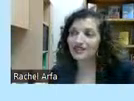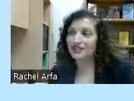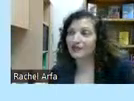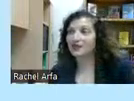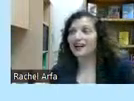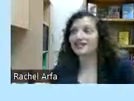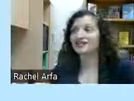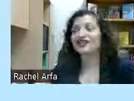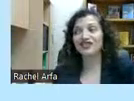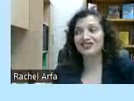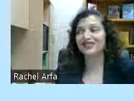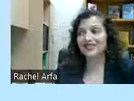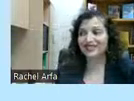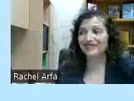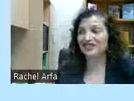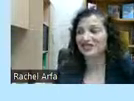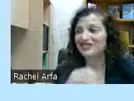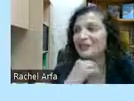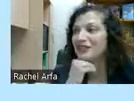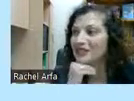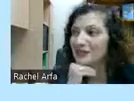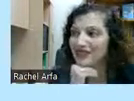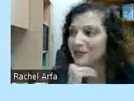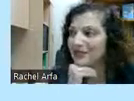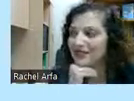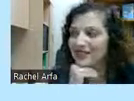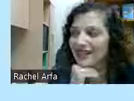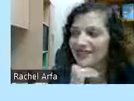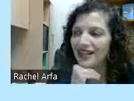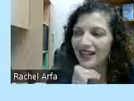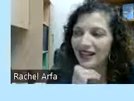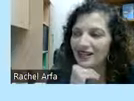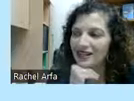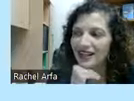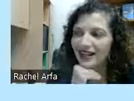So yesterday we honored the 32ened anniversary of the ADA. And I think